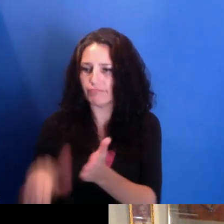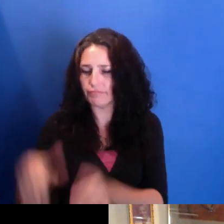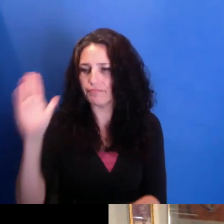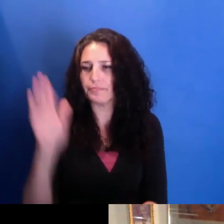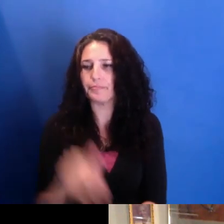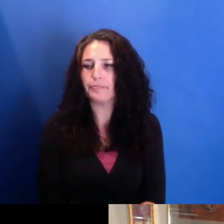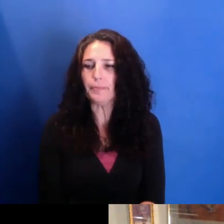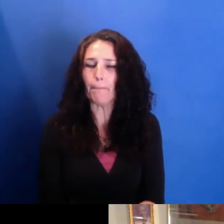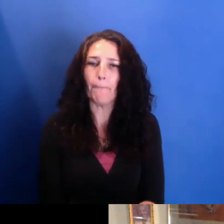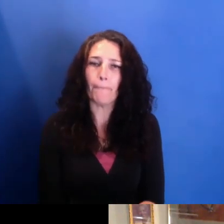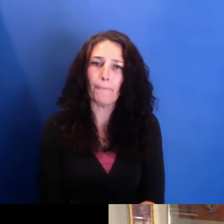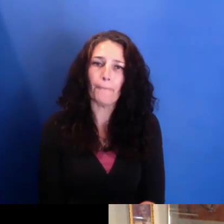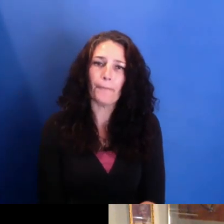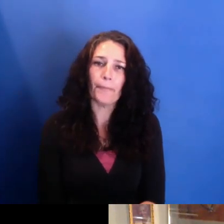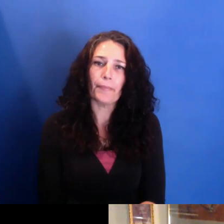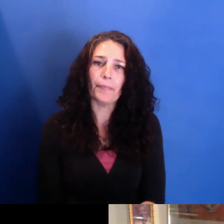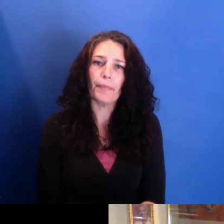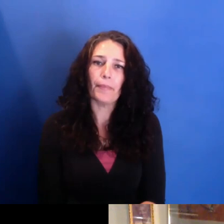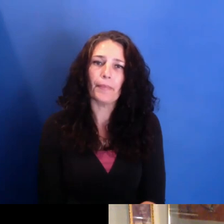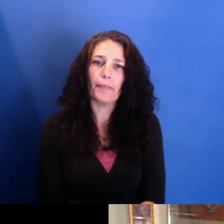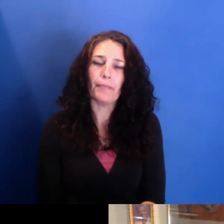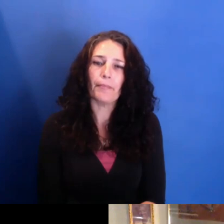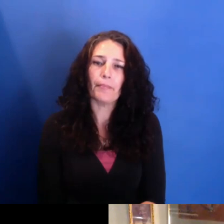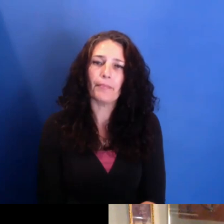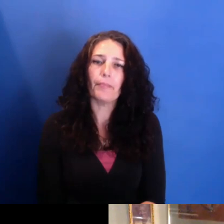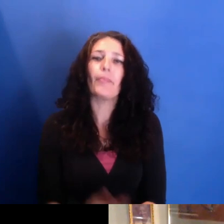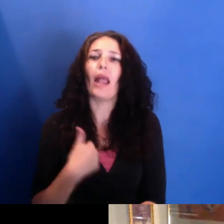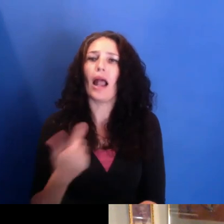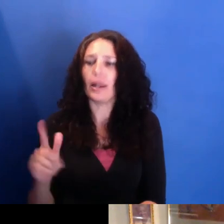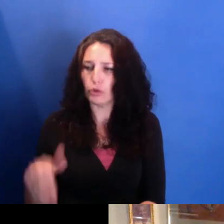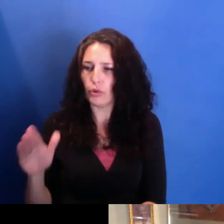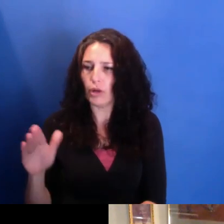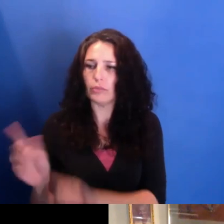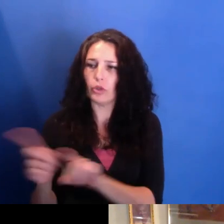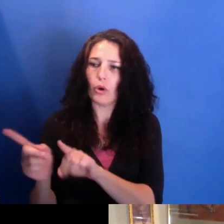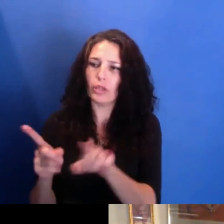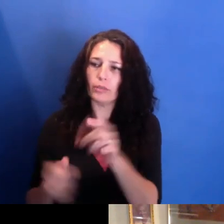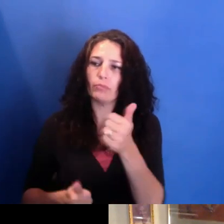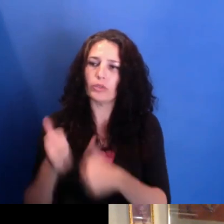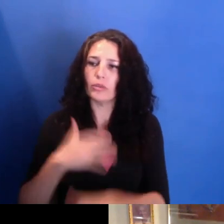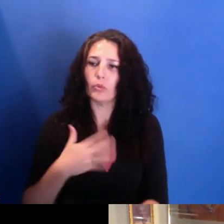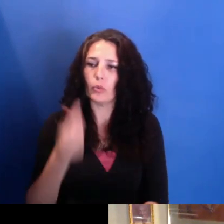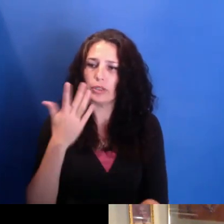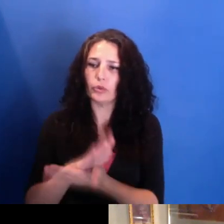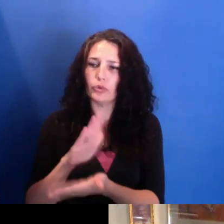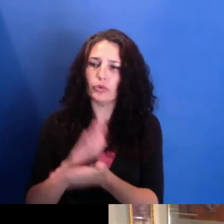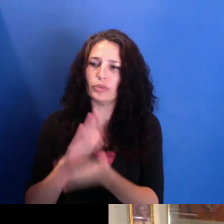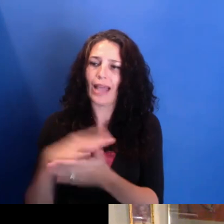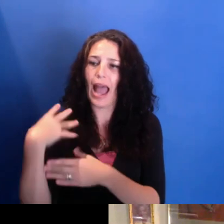you know, I grew up-- I went to predominately white private schools in the area that were outside of my community,